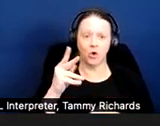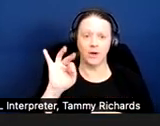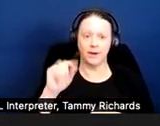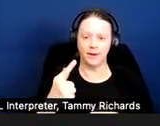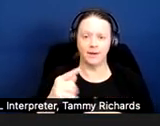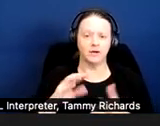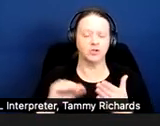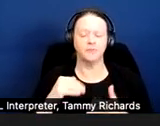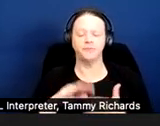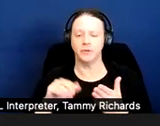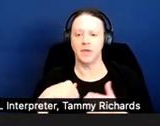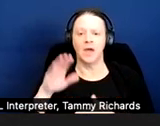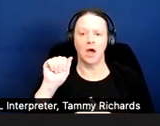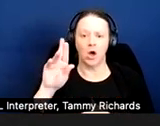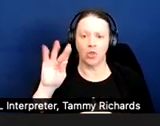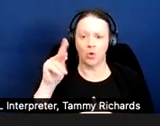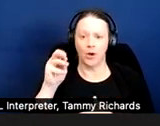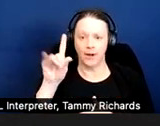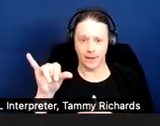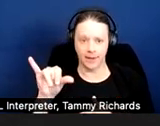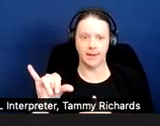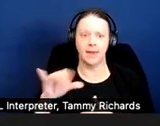tenant who had physically assaulted another tenant.